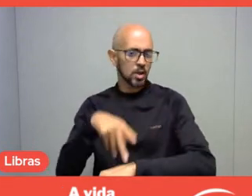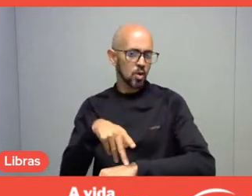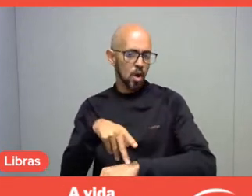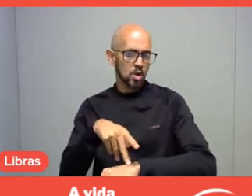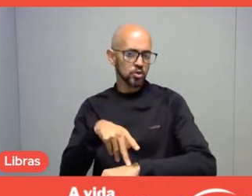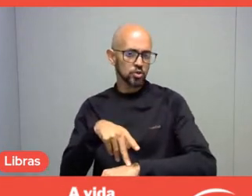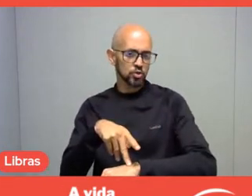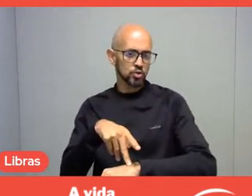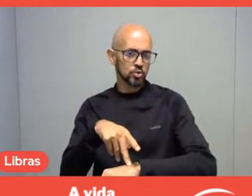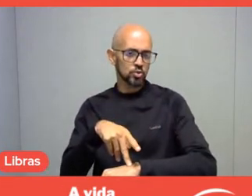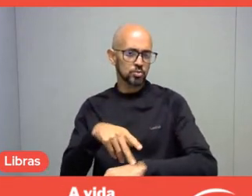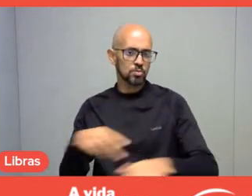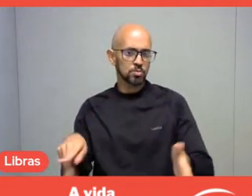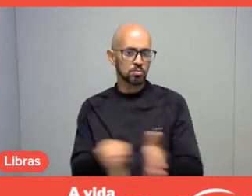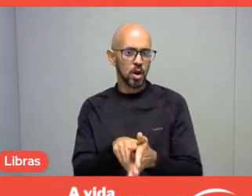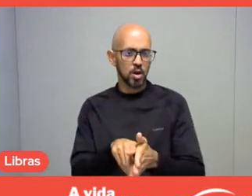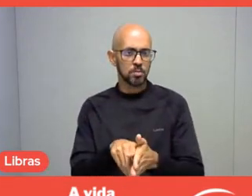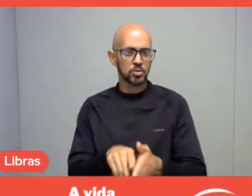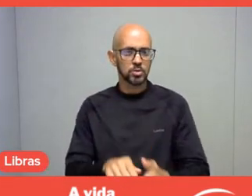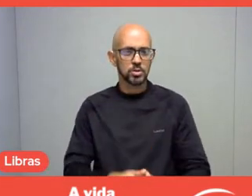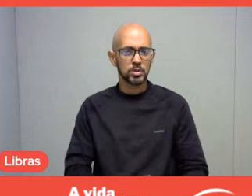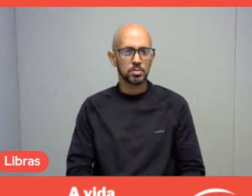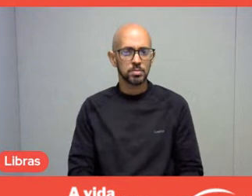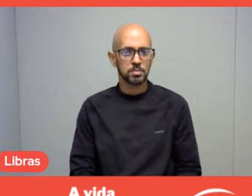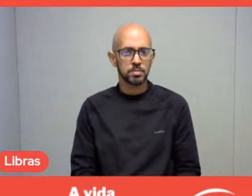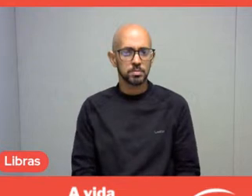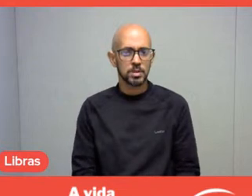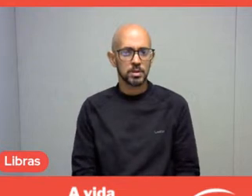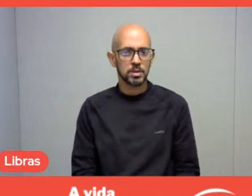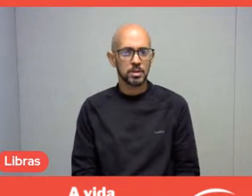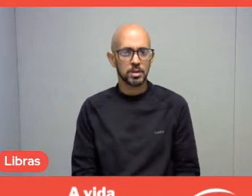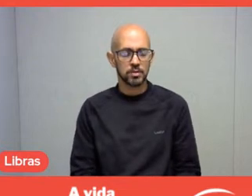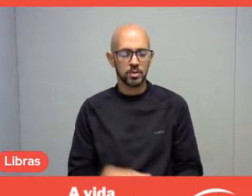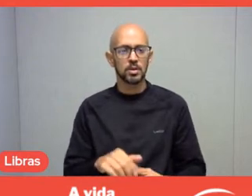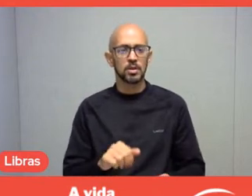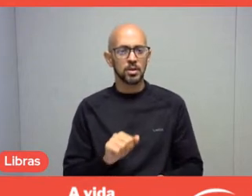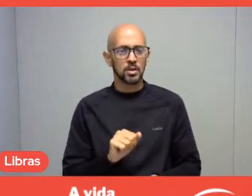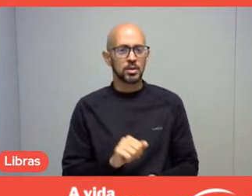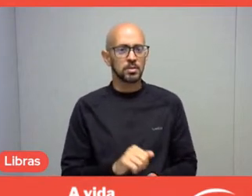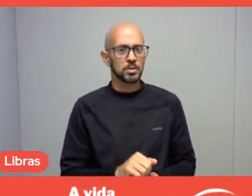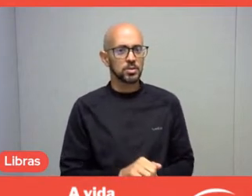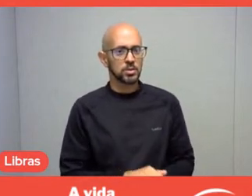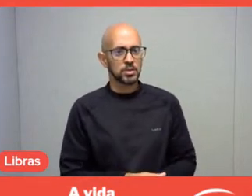[Interrupted sound]